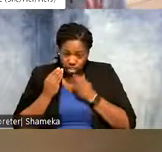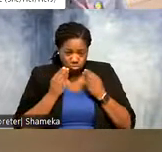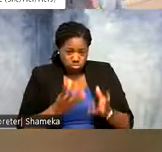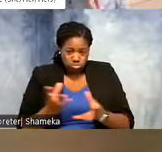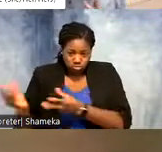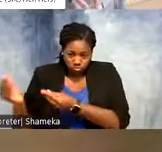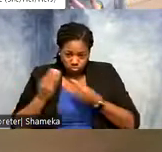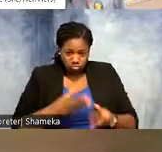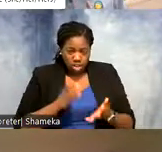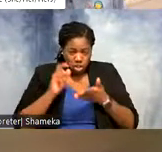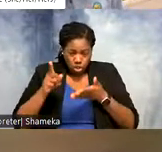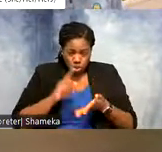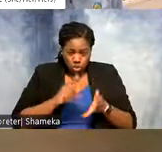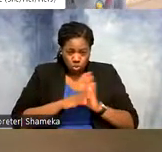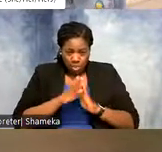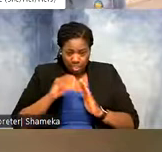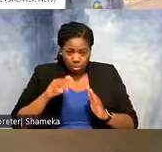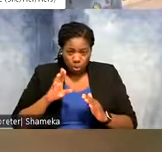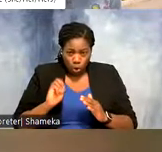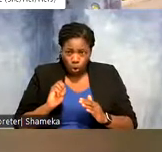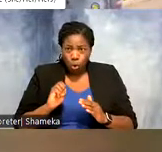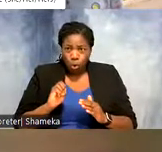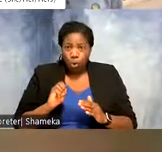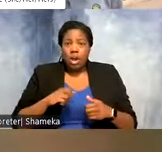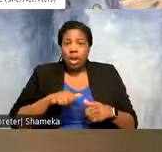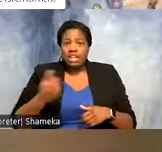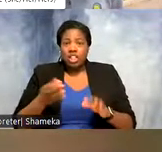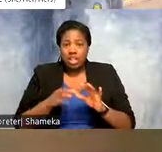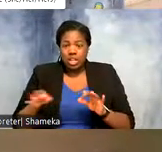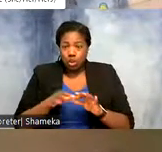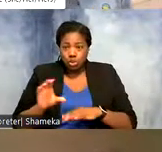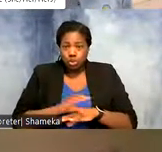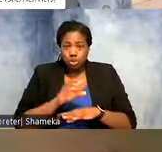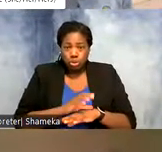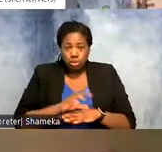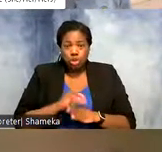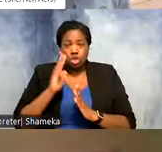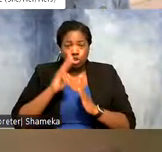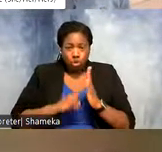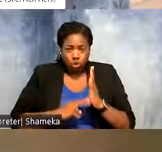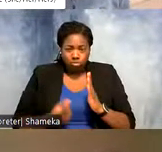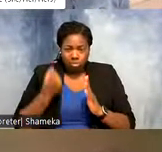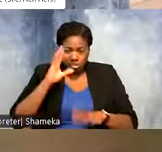like another language that allows the computer, your program, to read all the data um and as you